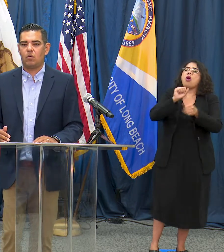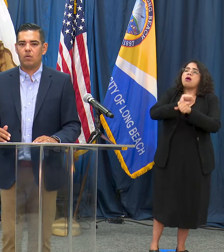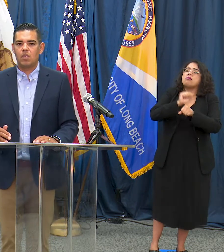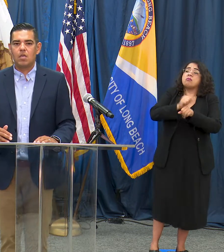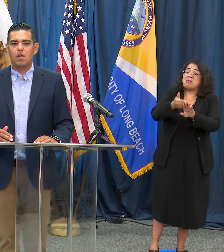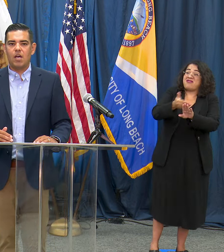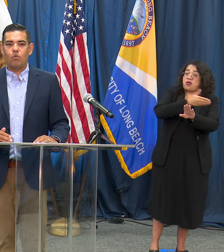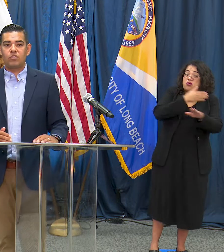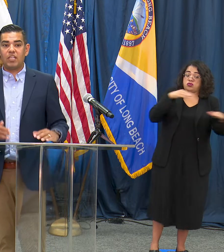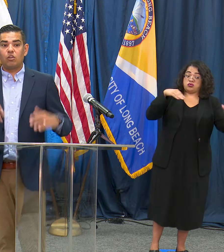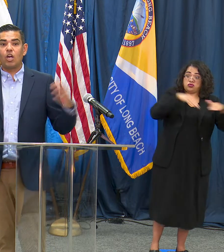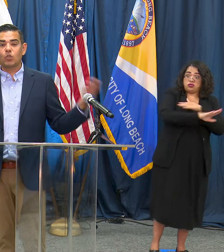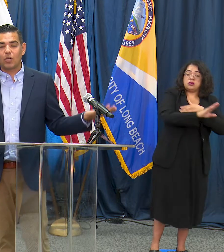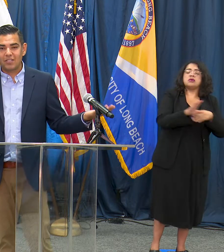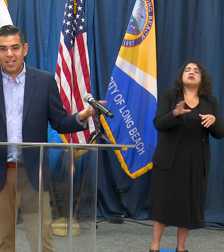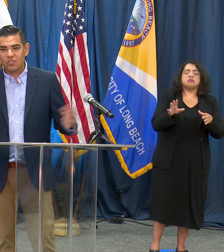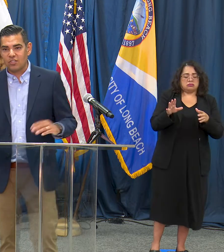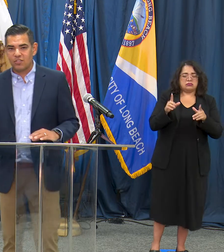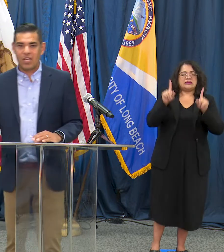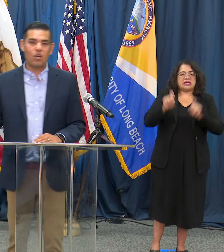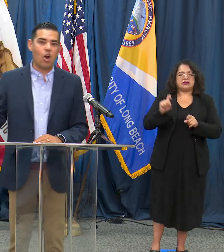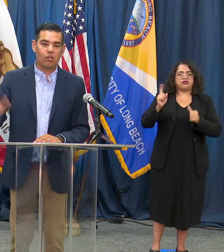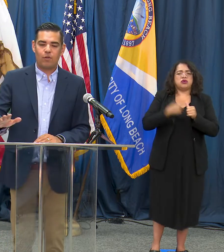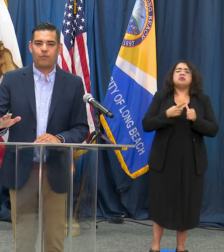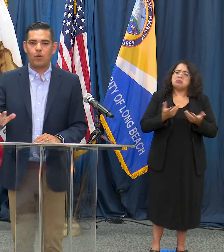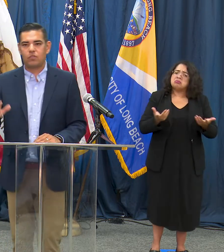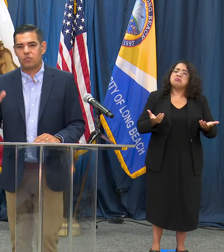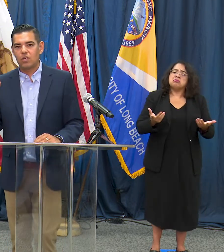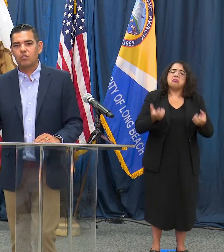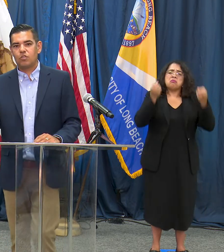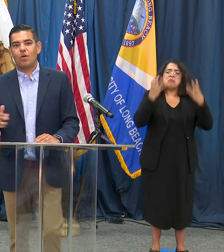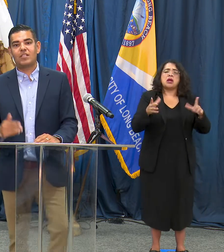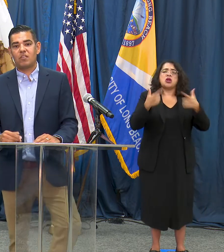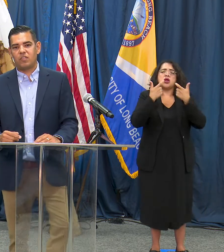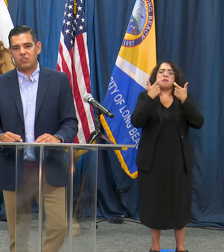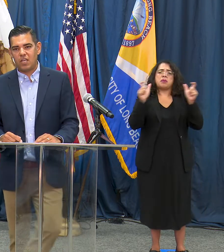We're seeing large organizations send all of their folks to our testing sites